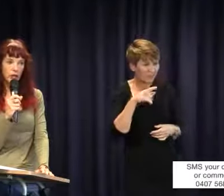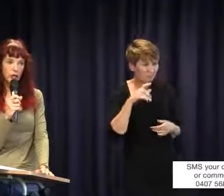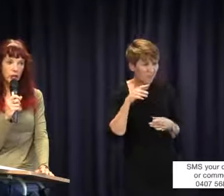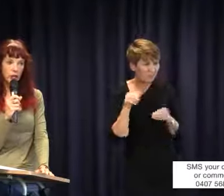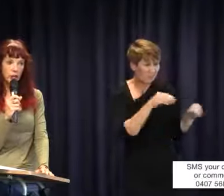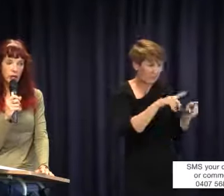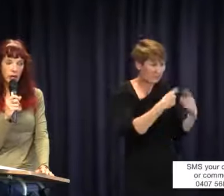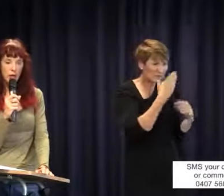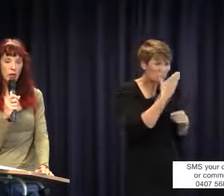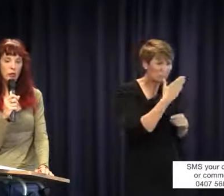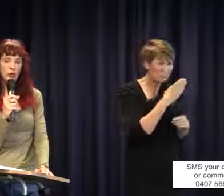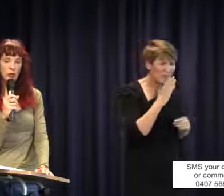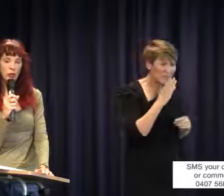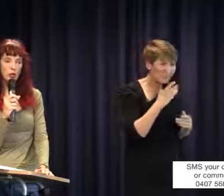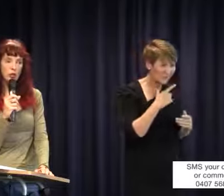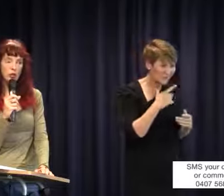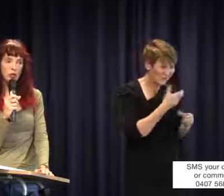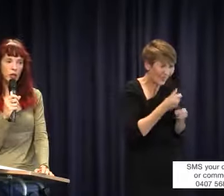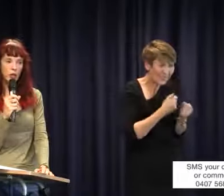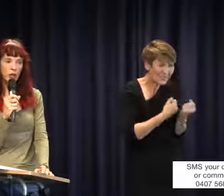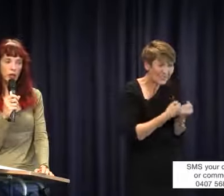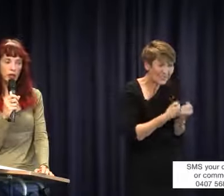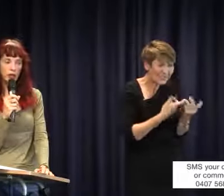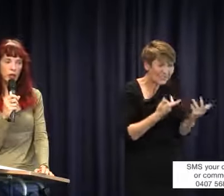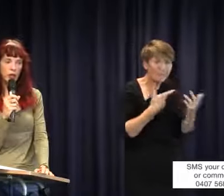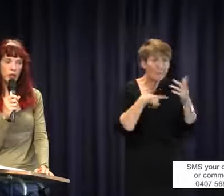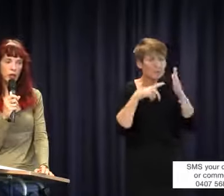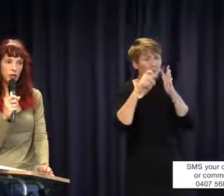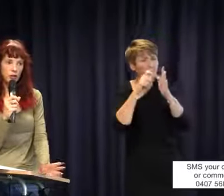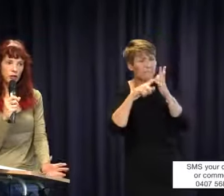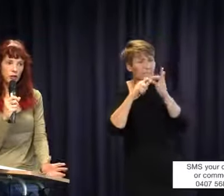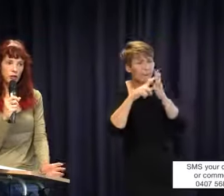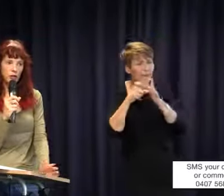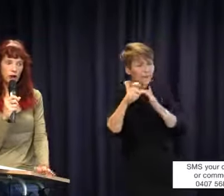just to get the supports because inclusive education and public education are everybody's